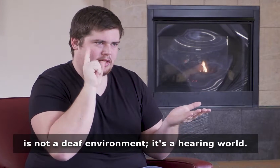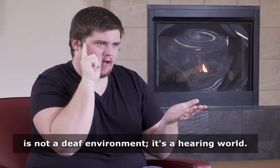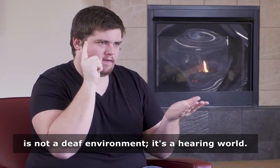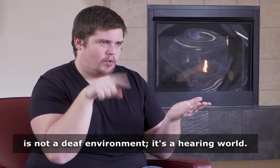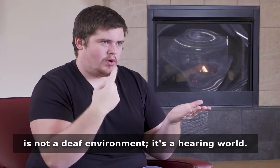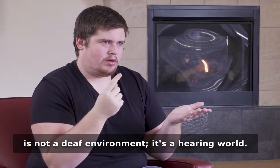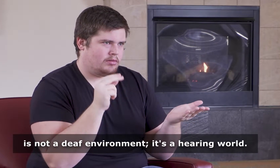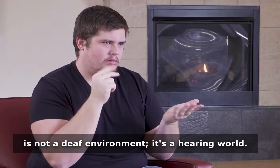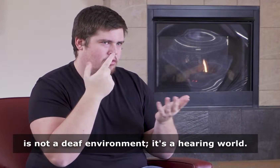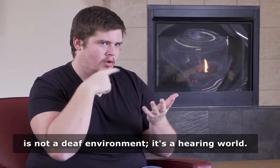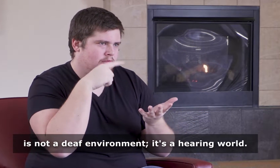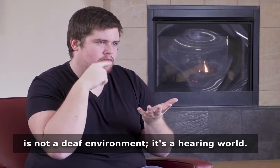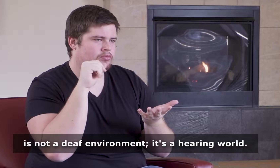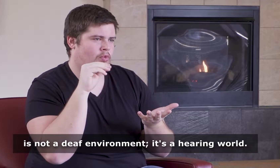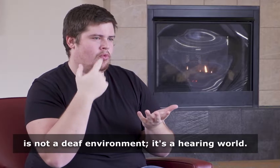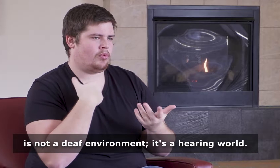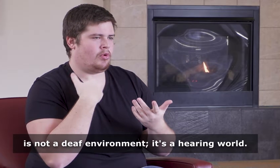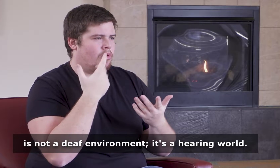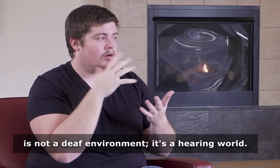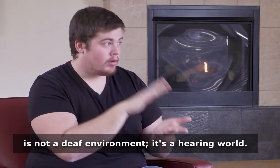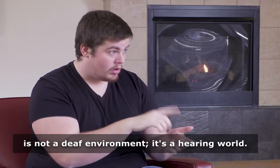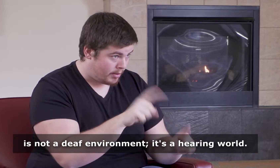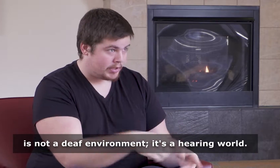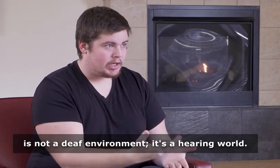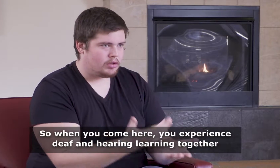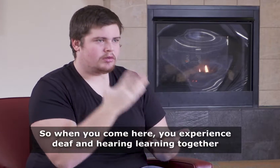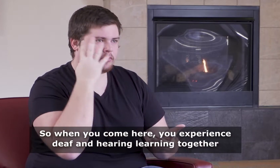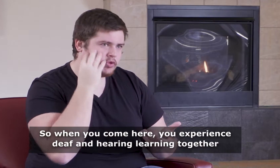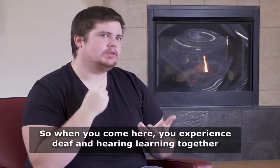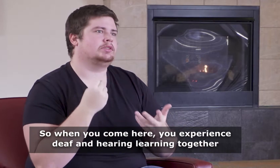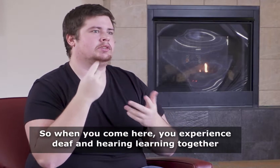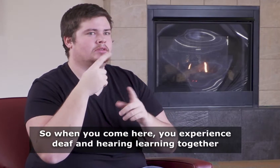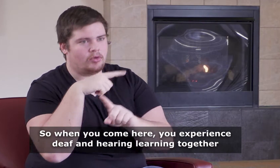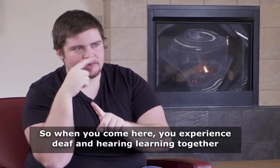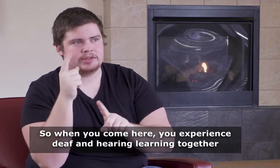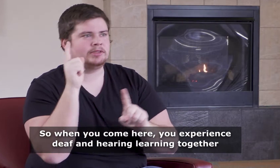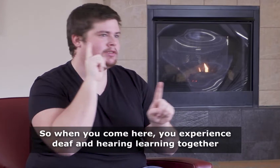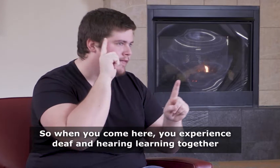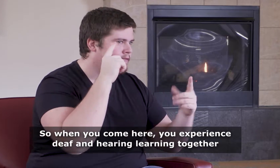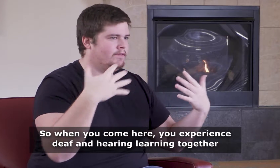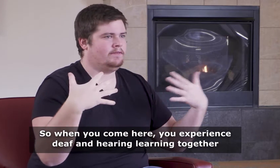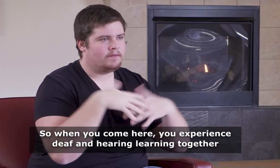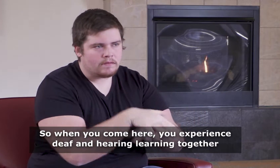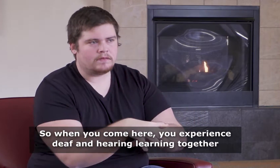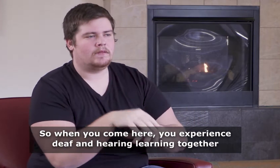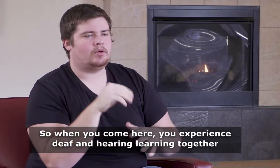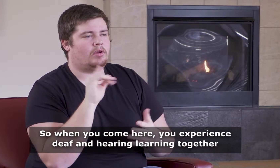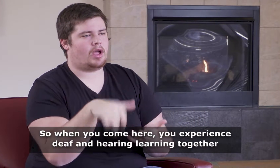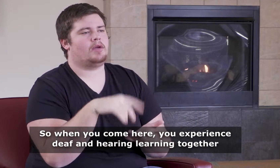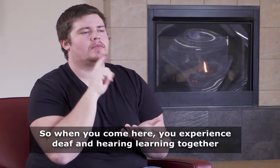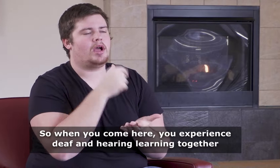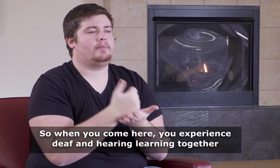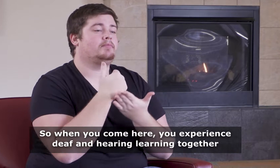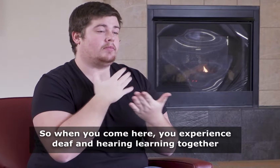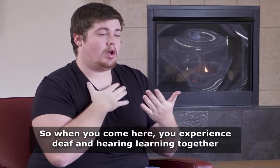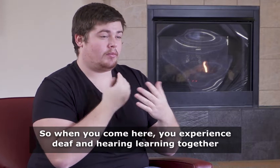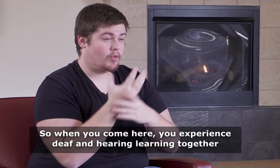is not a Deaf environment; it's a hearing world. So when you come here, you experience Deaf and hearing learning together